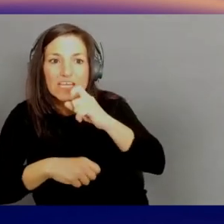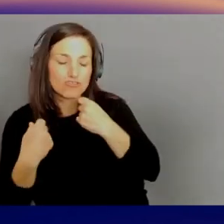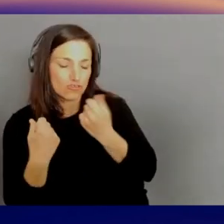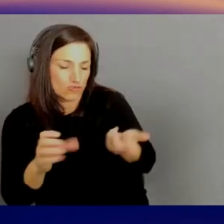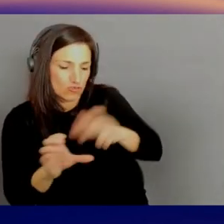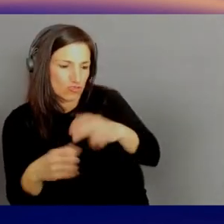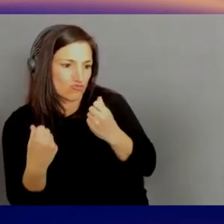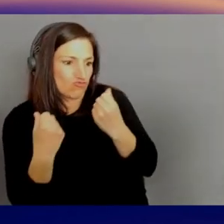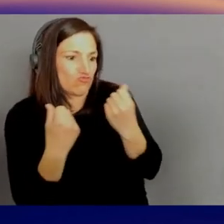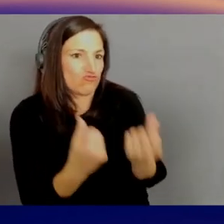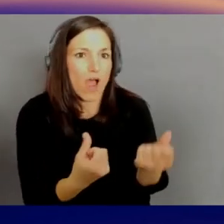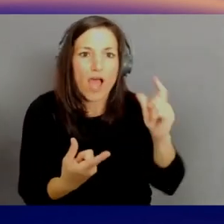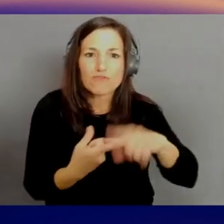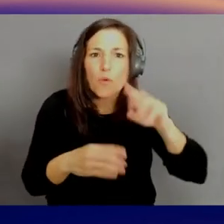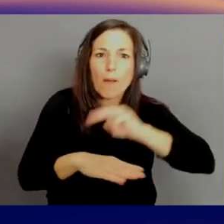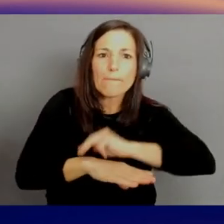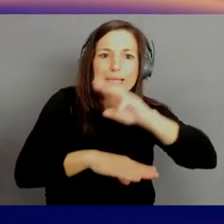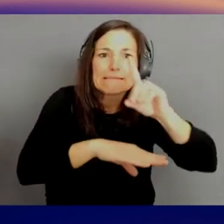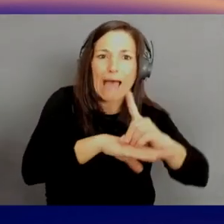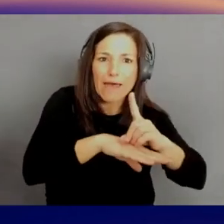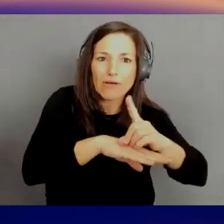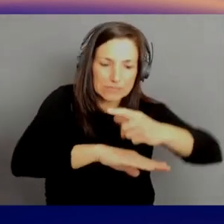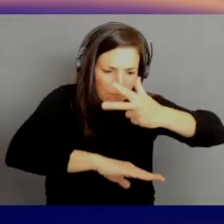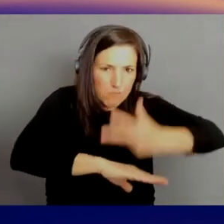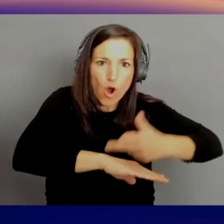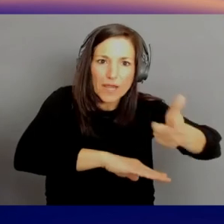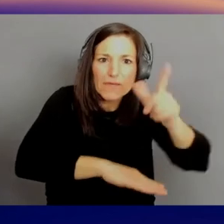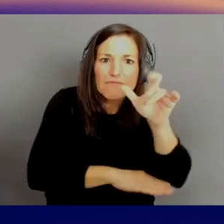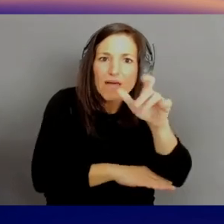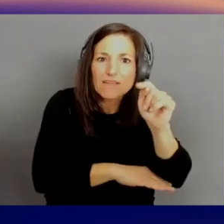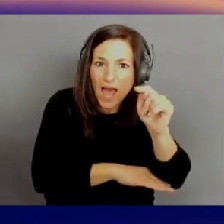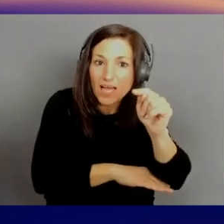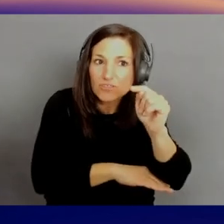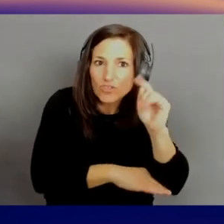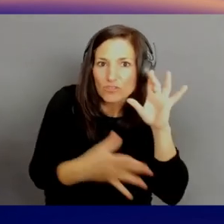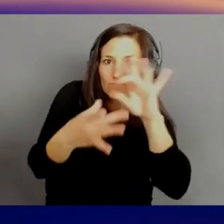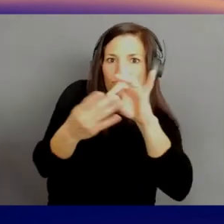So I think if school districts, for example, or municipalities offer private 5G,